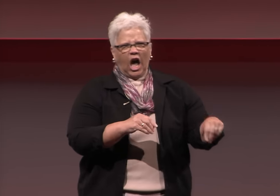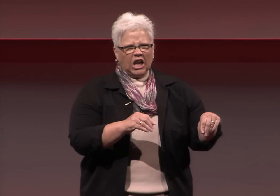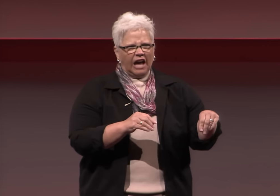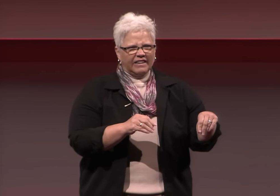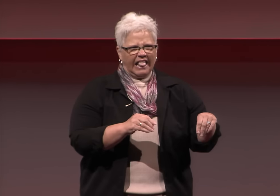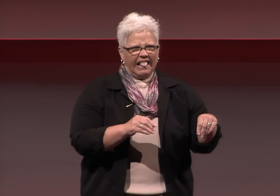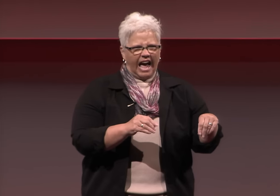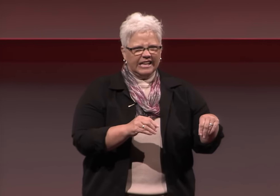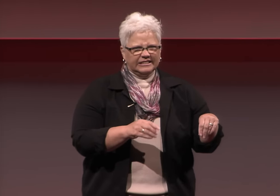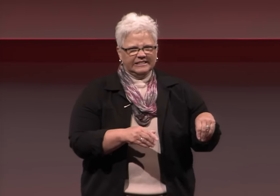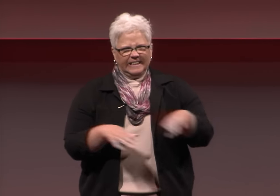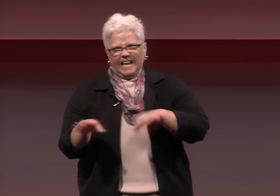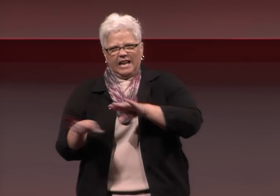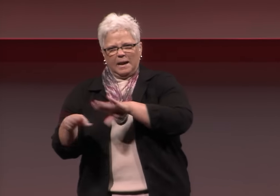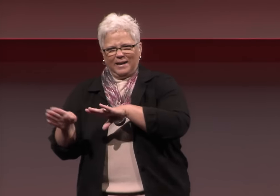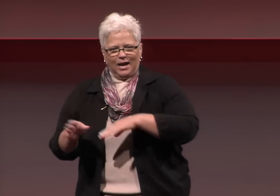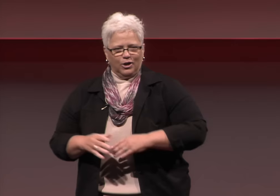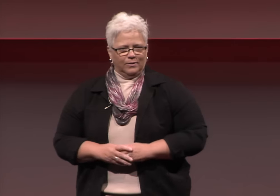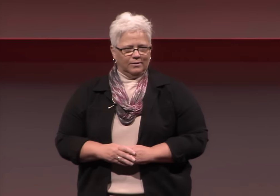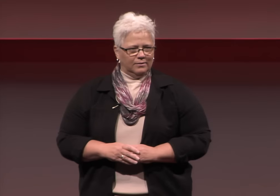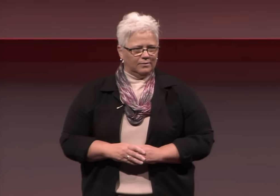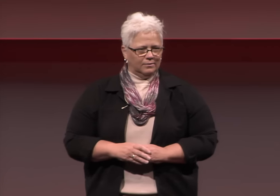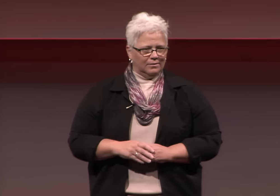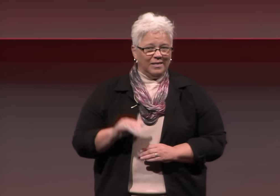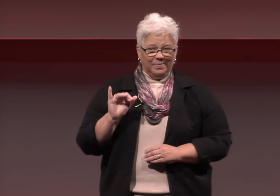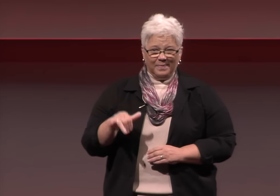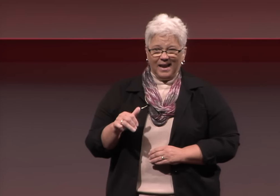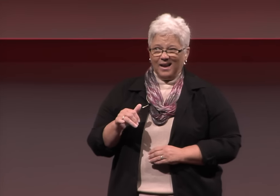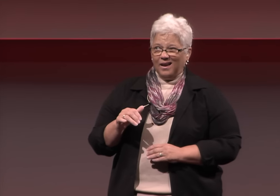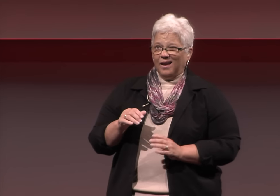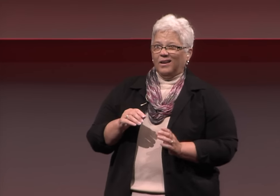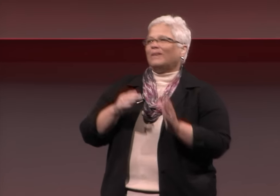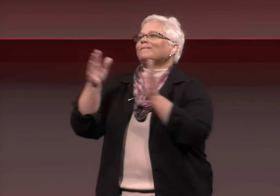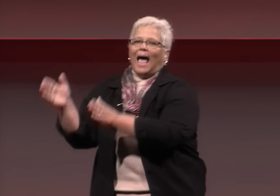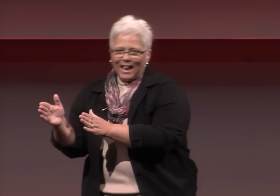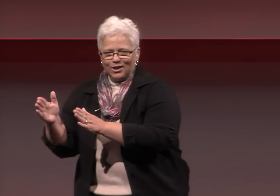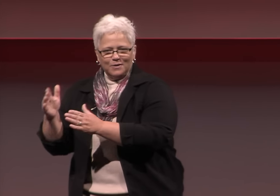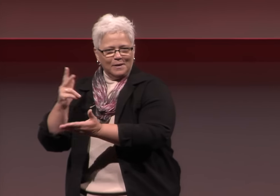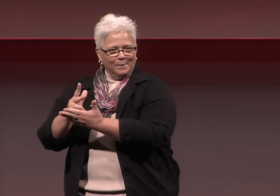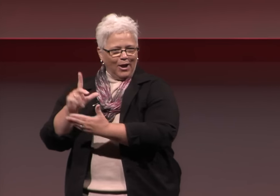and the manager's angrily shutting the lights off and motioning us to leave. That's the third stage.